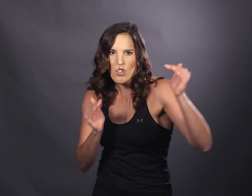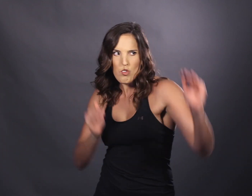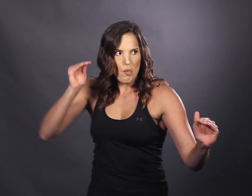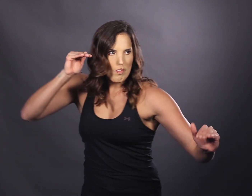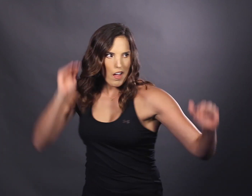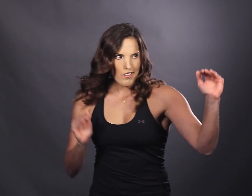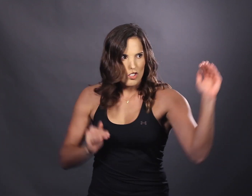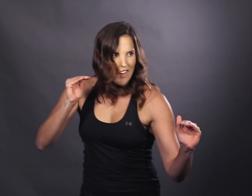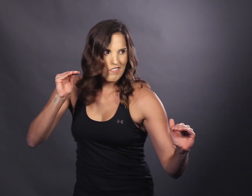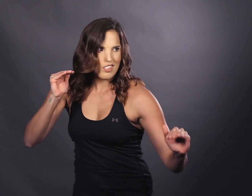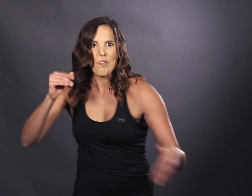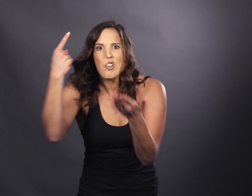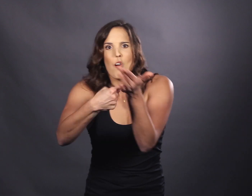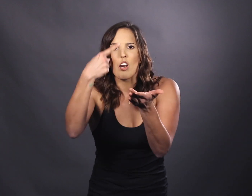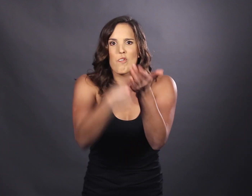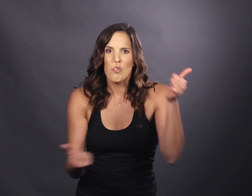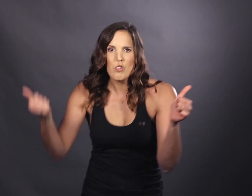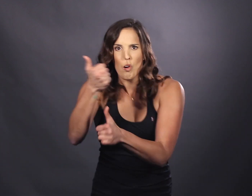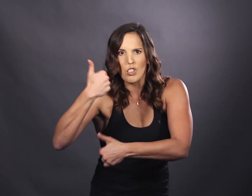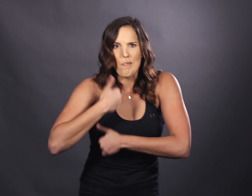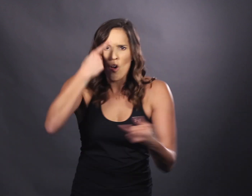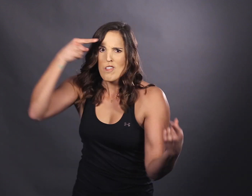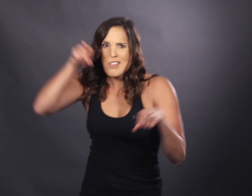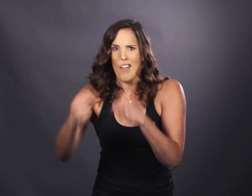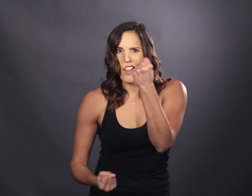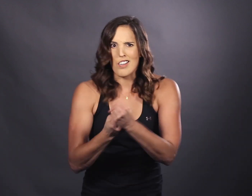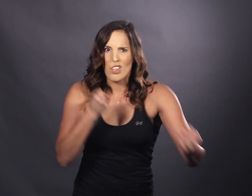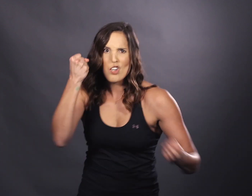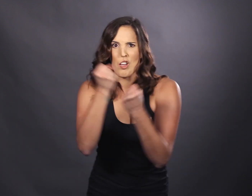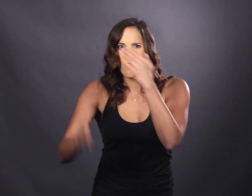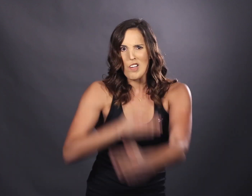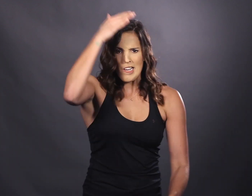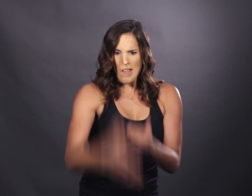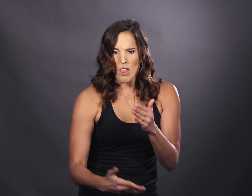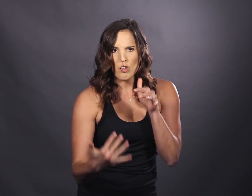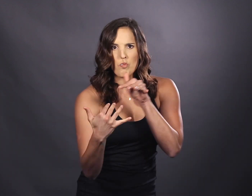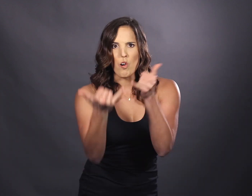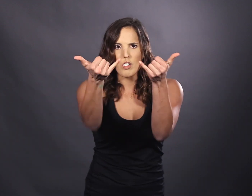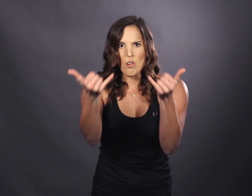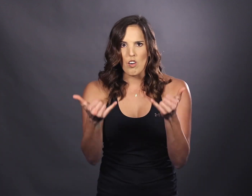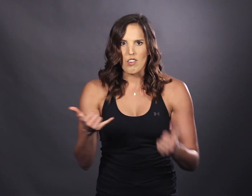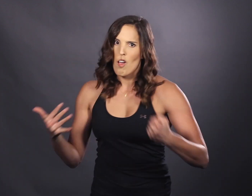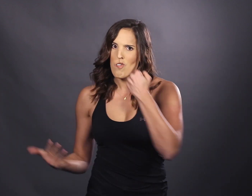And so the balance shifts We rendezvous with Rochambeau, consolidate their gifts We can end this war at Yorktown,